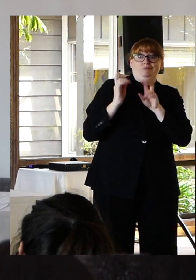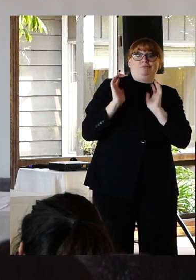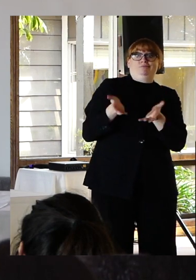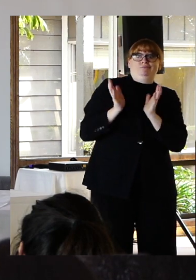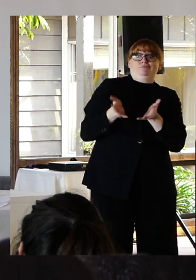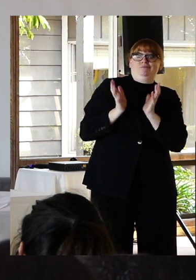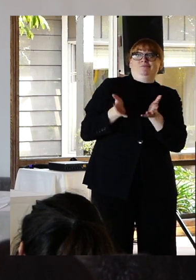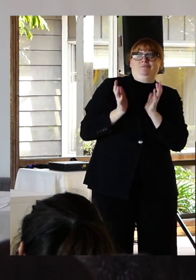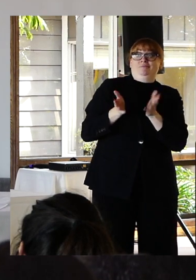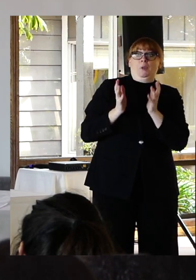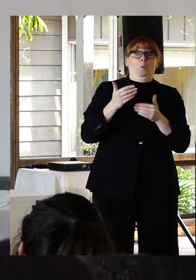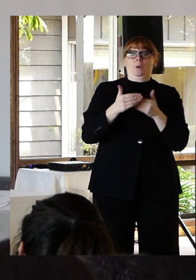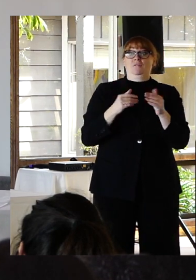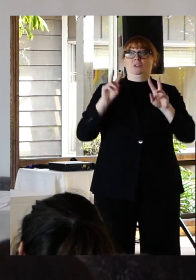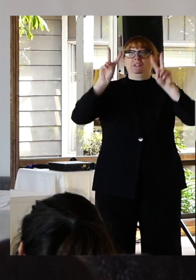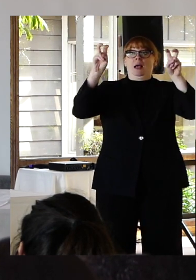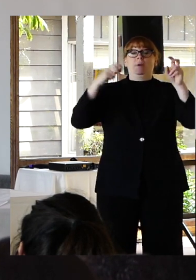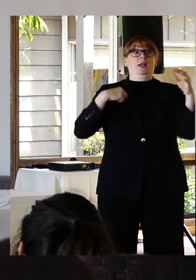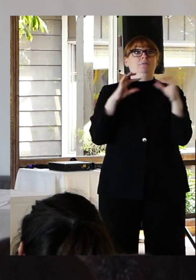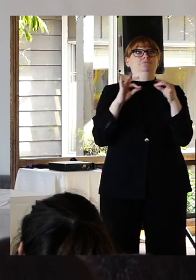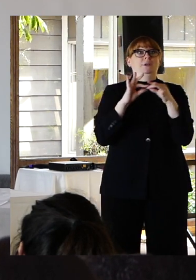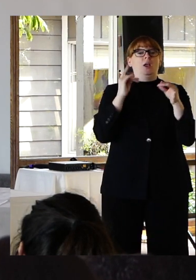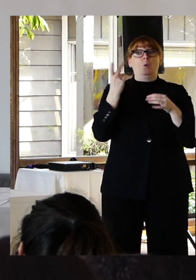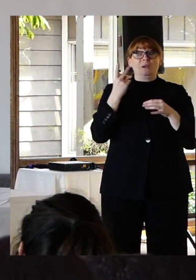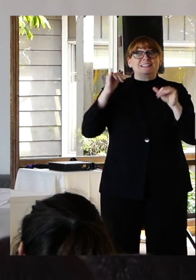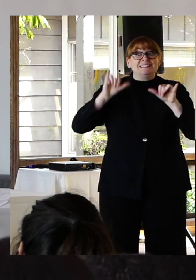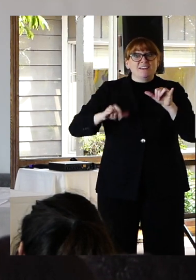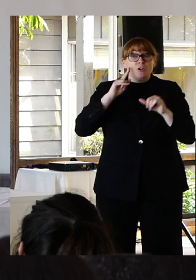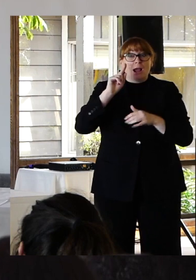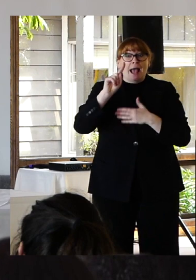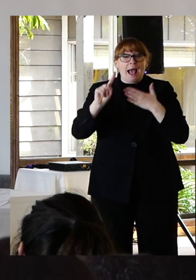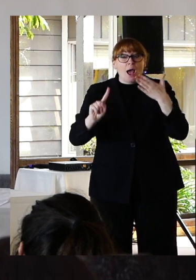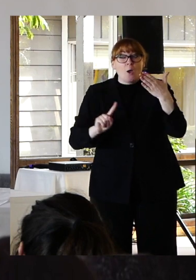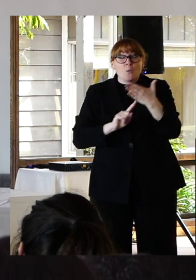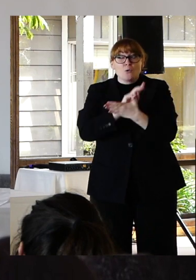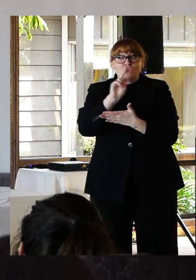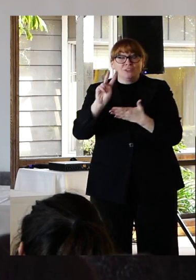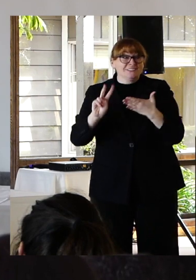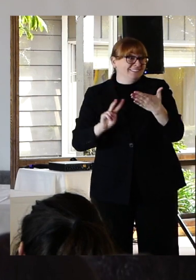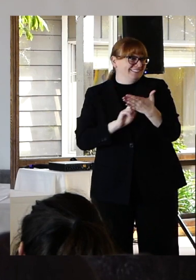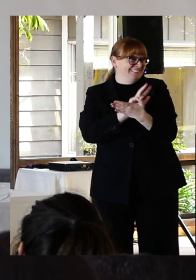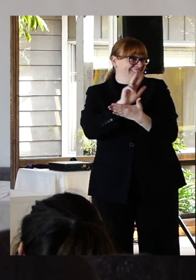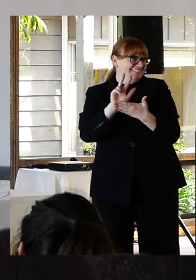to for hours. Which brings me to my next point. If we are not spouting